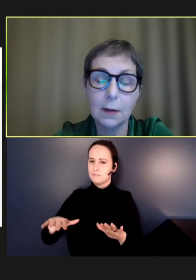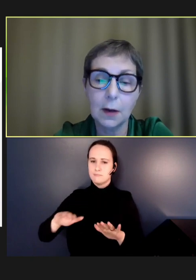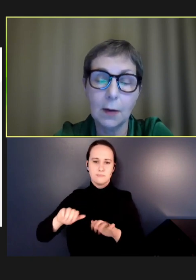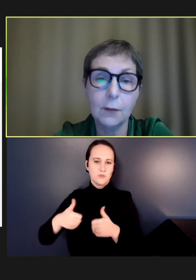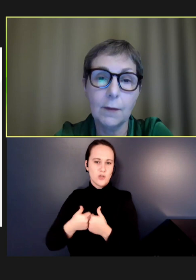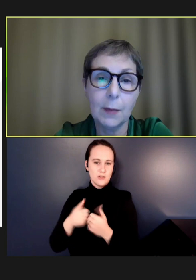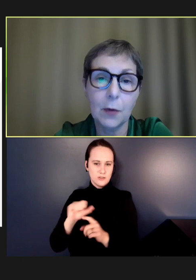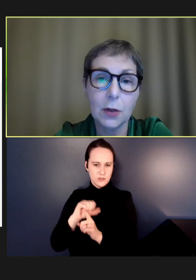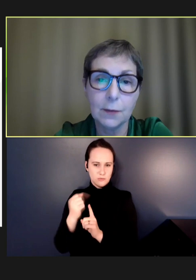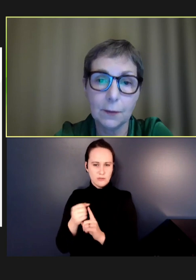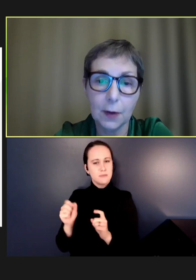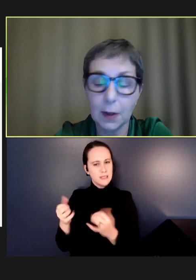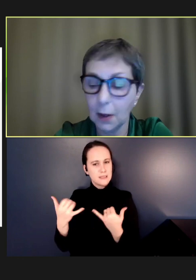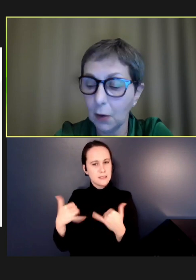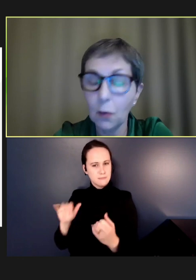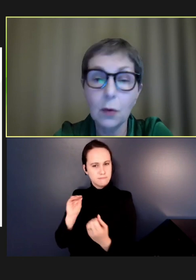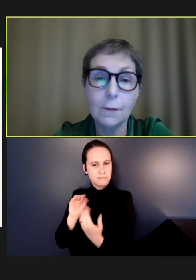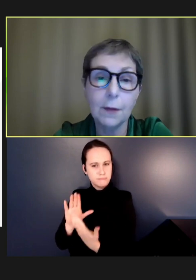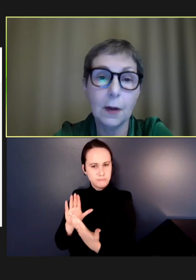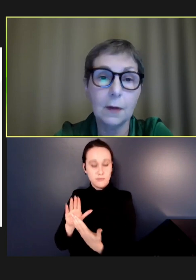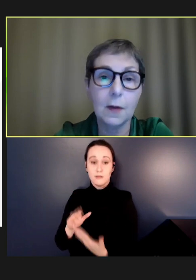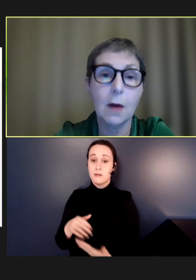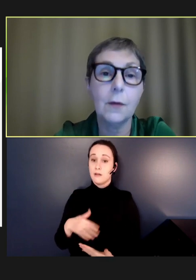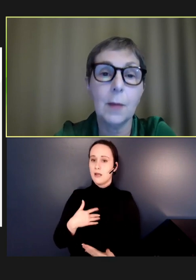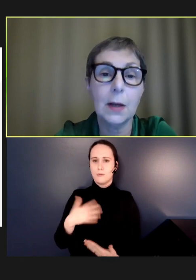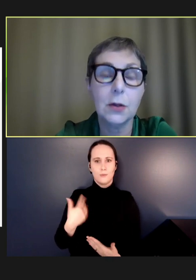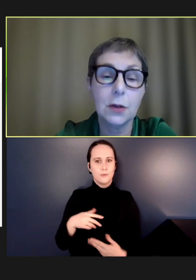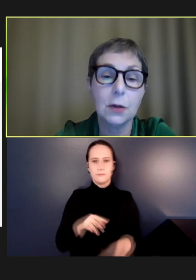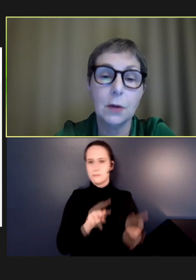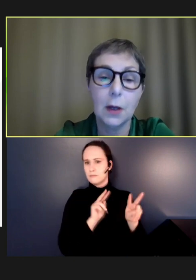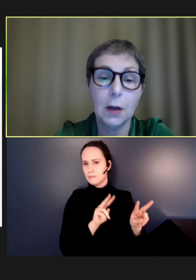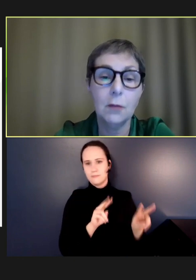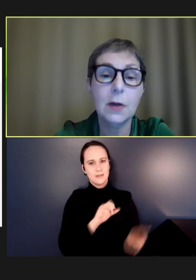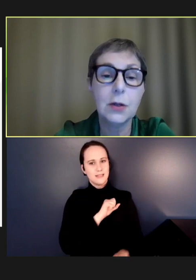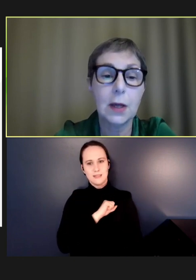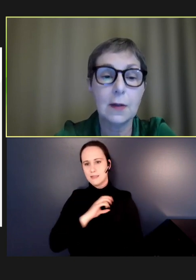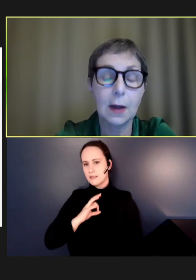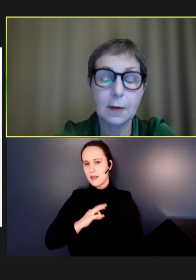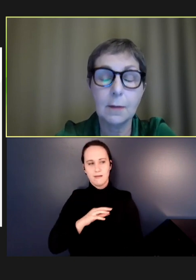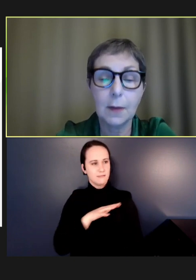you know, I'm full of admiration for all of the staff who manage to reach kids and get them get